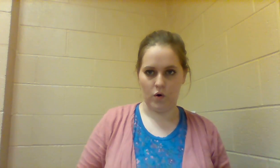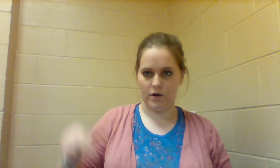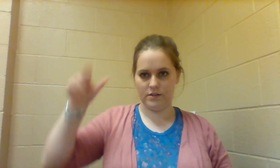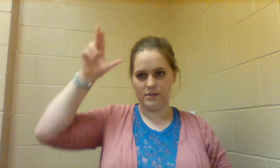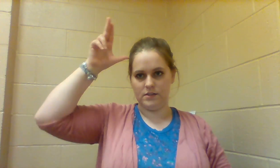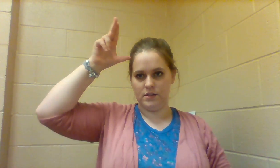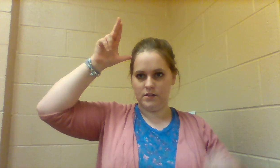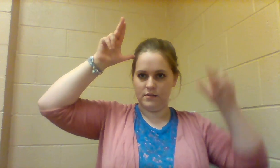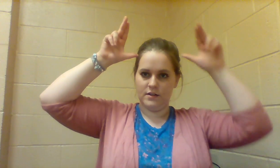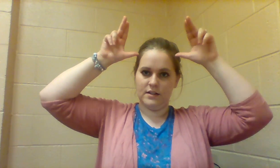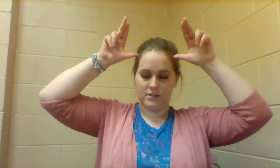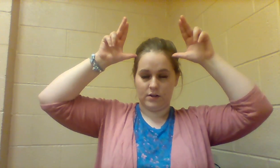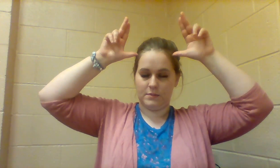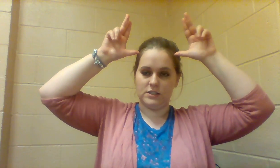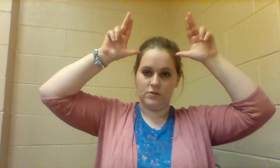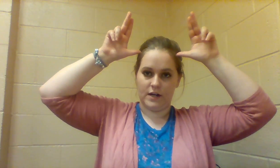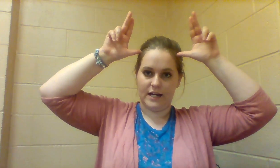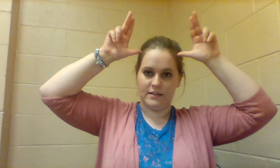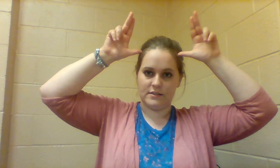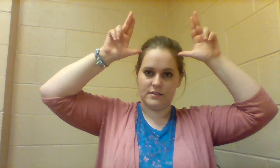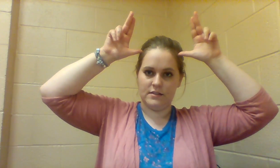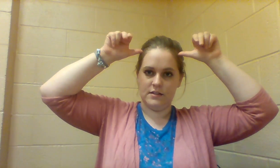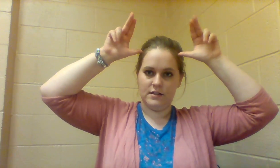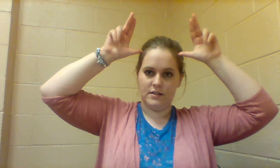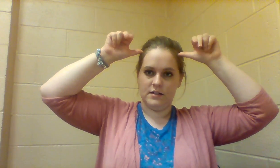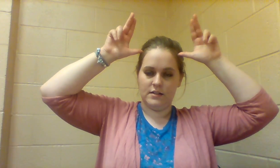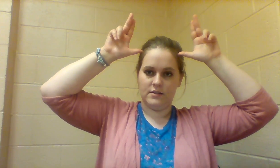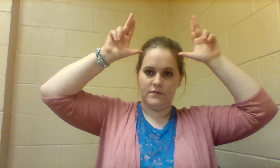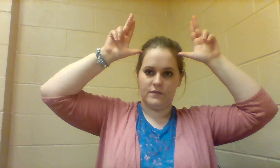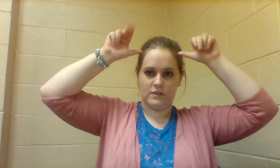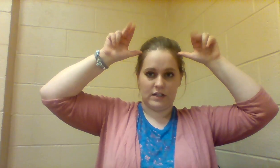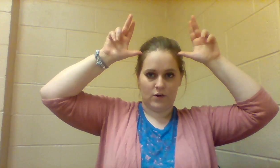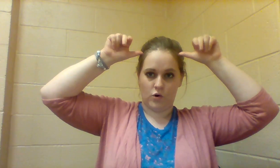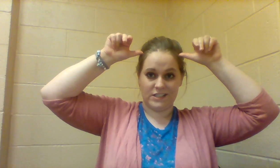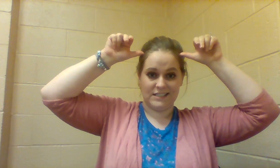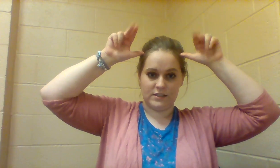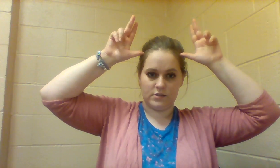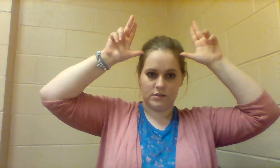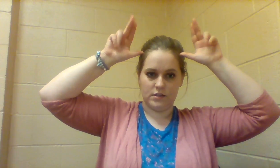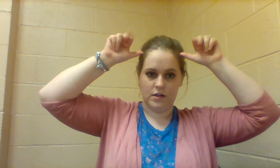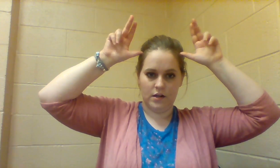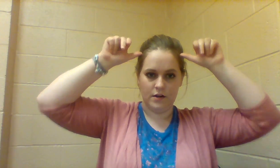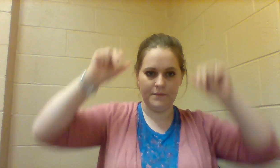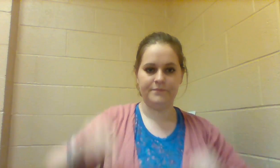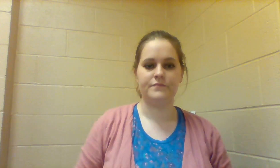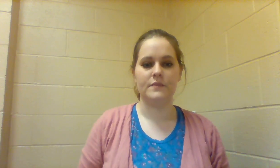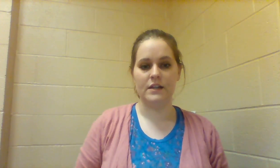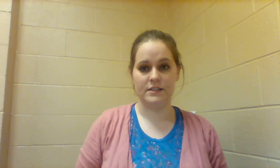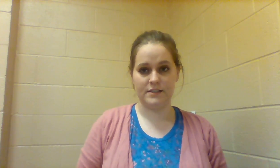HORSE so it can be 2 hands so like a HORSE's ears